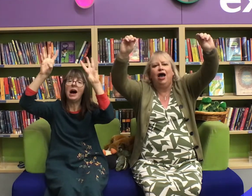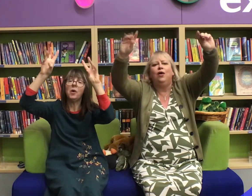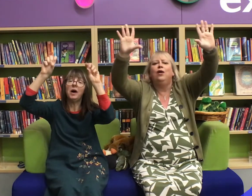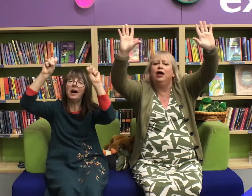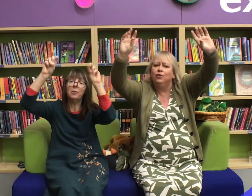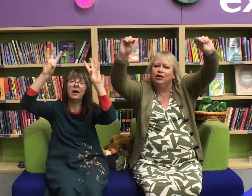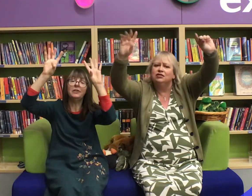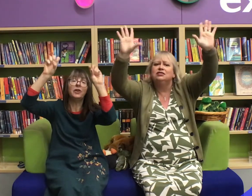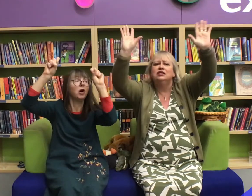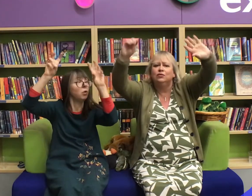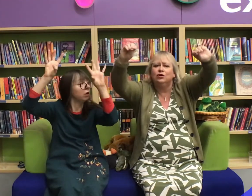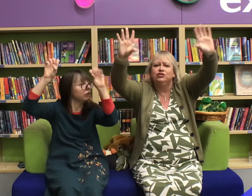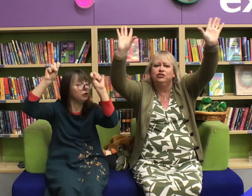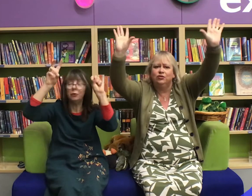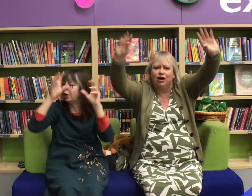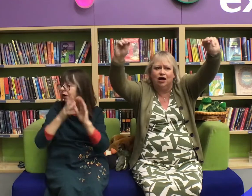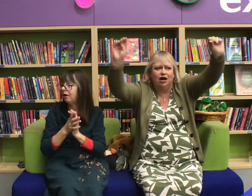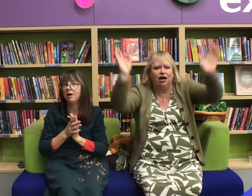I wonder what you are.